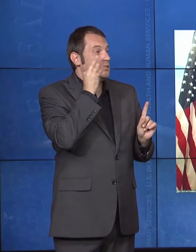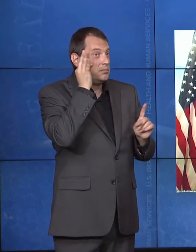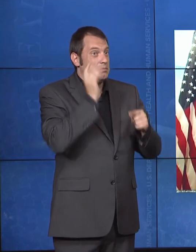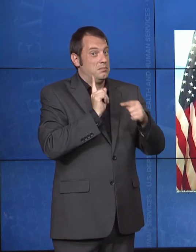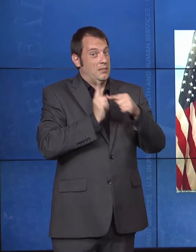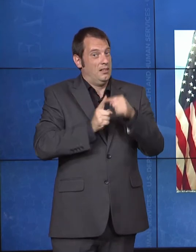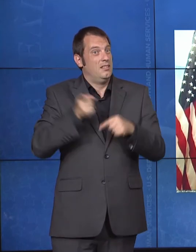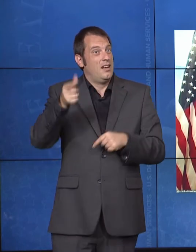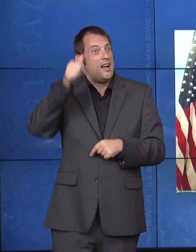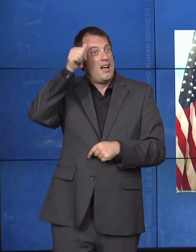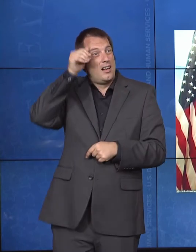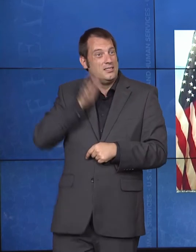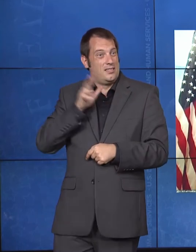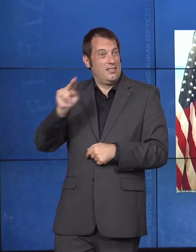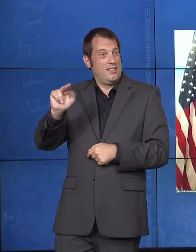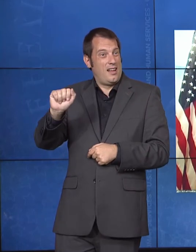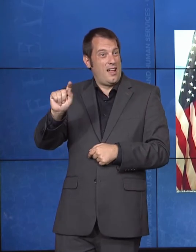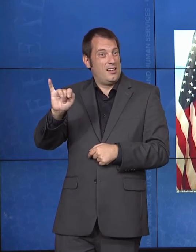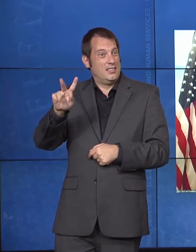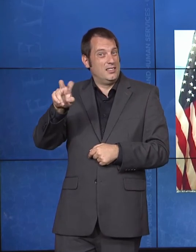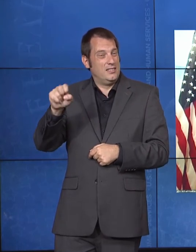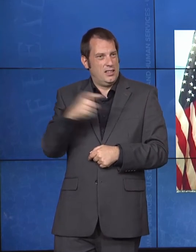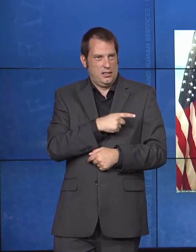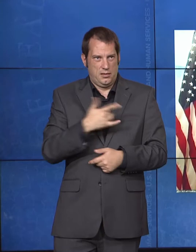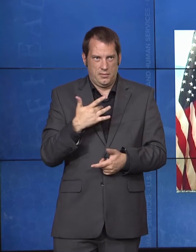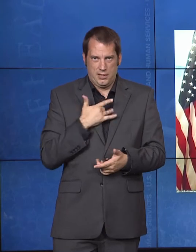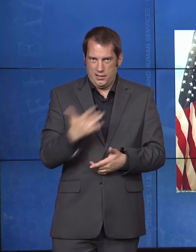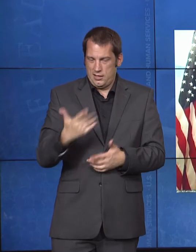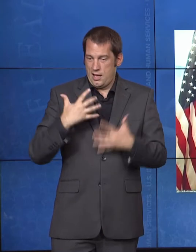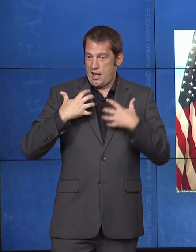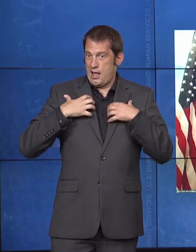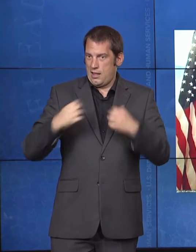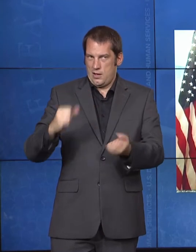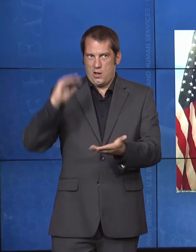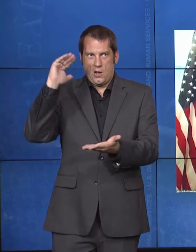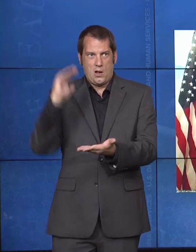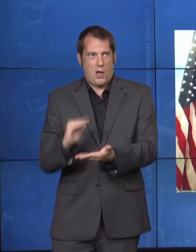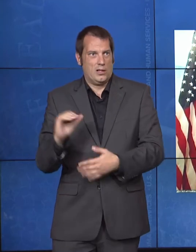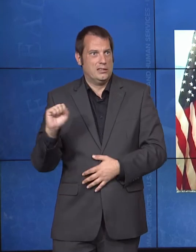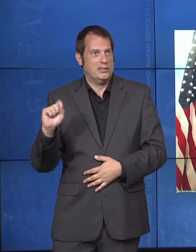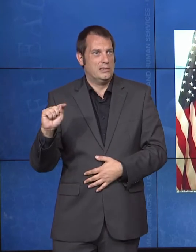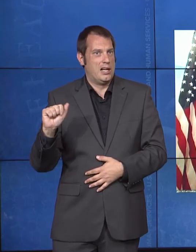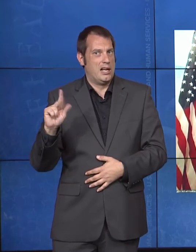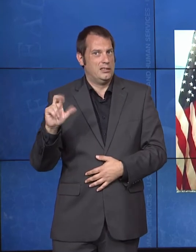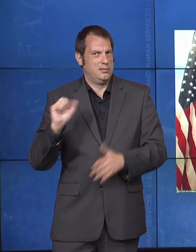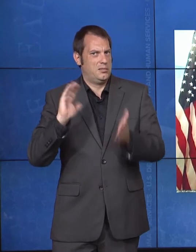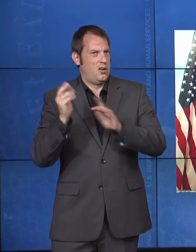when compared to other Americans. Lower life expectancy and the disproportionate disease